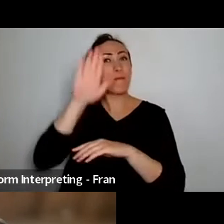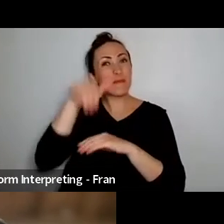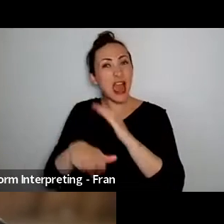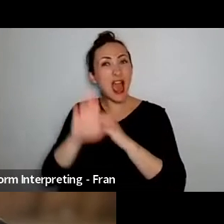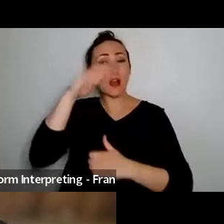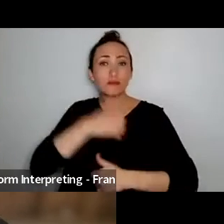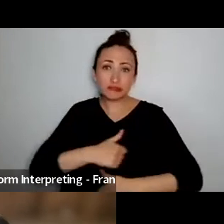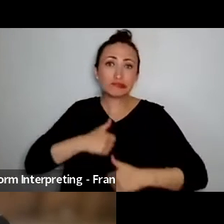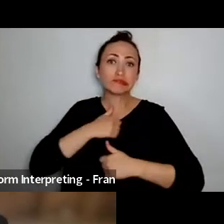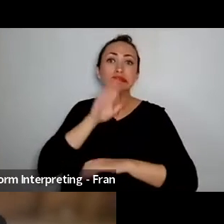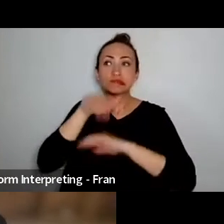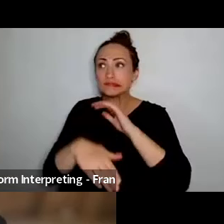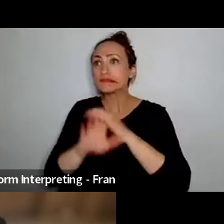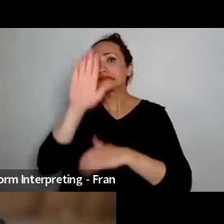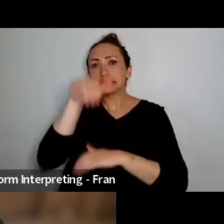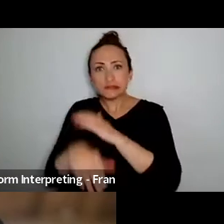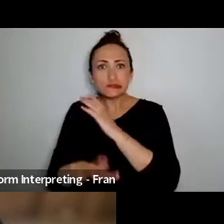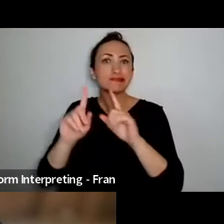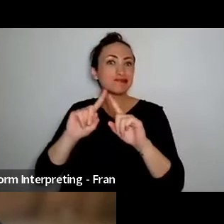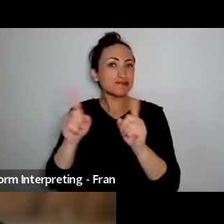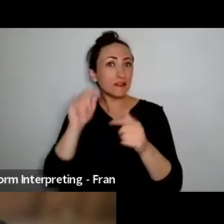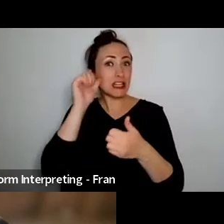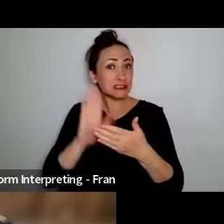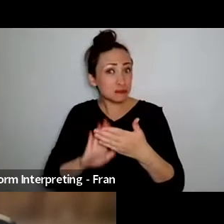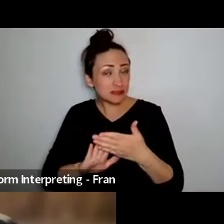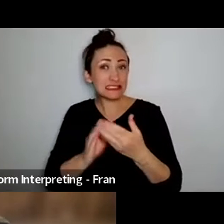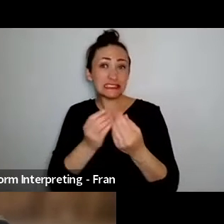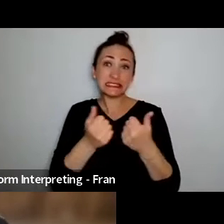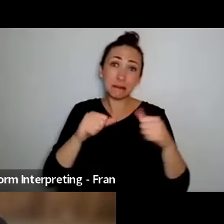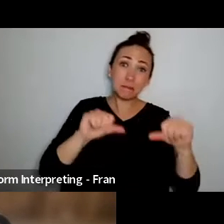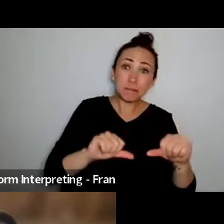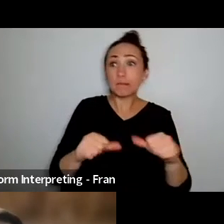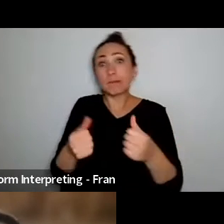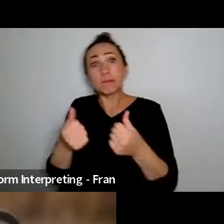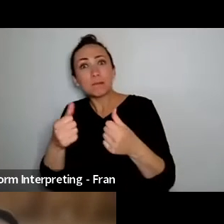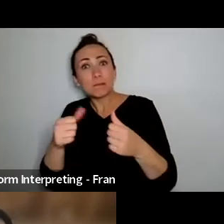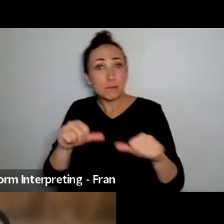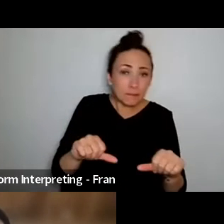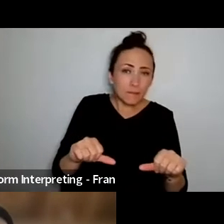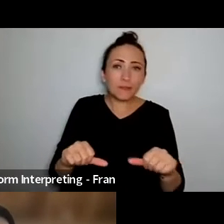the art in the art sector uh as some of you may or may not know I'm originally from Australia so